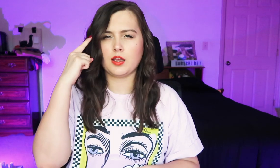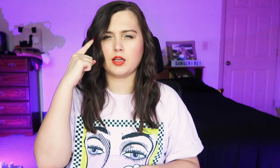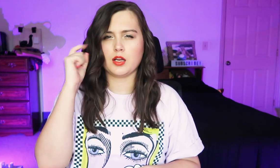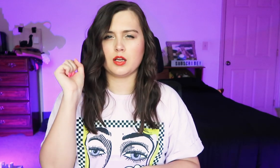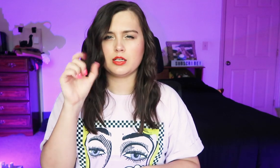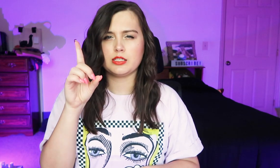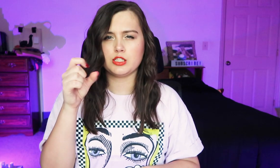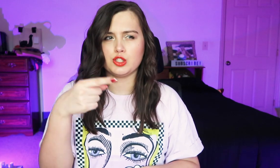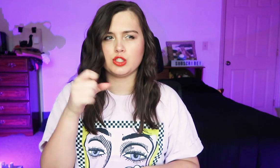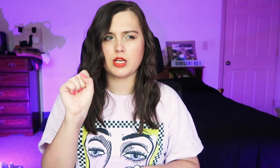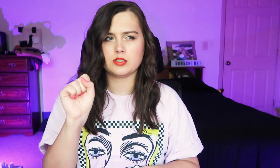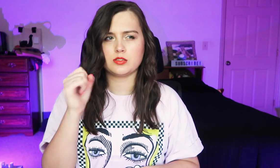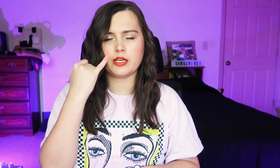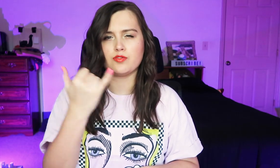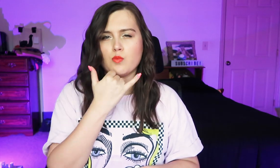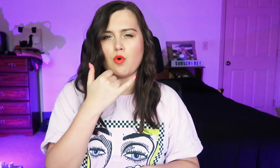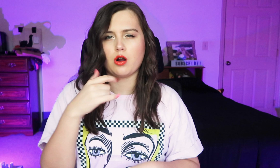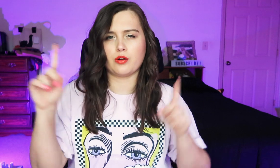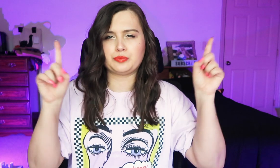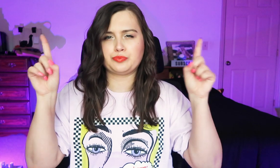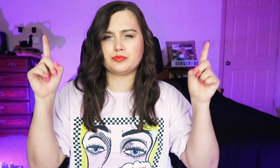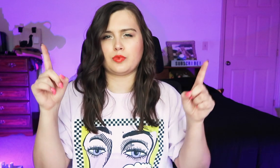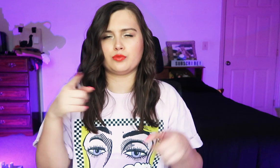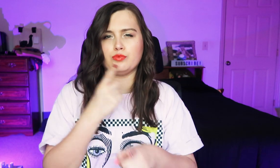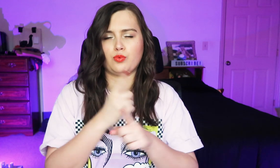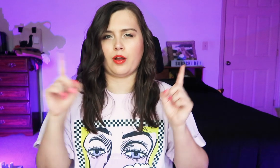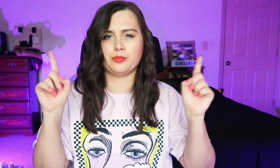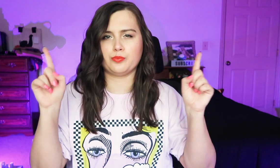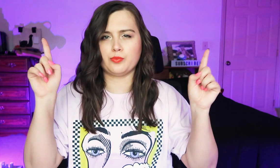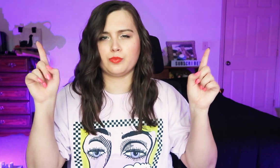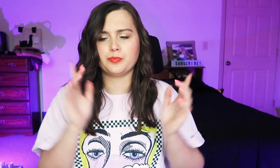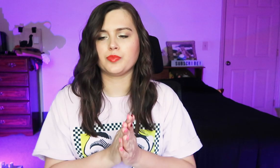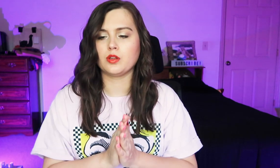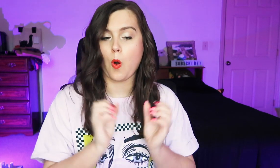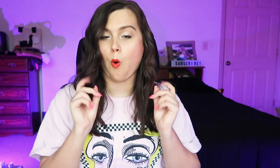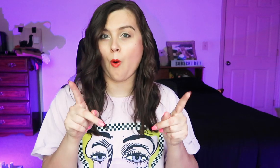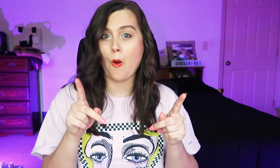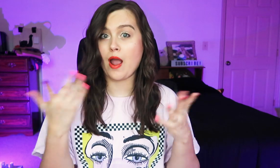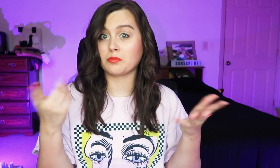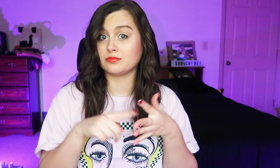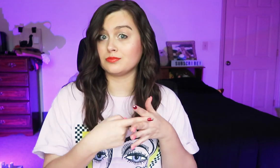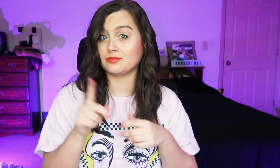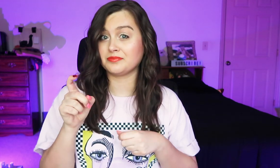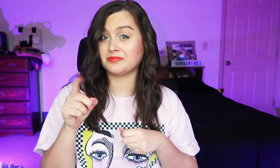I think it's "DGS". If I'm wrong, I'll put the right one up here. Okay, should we start?